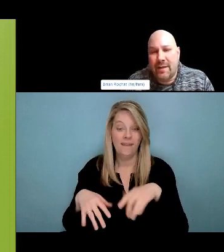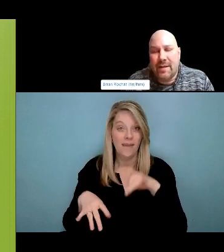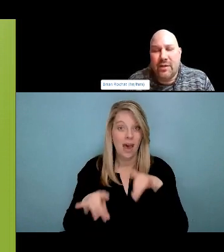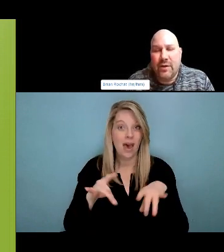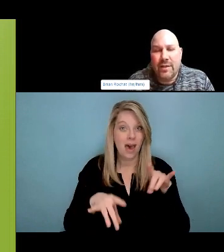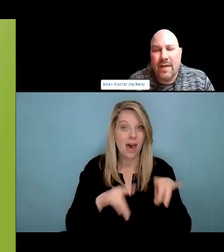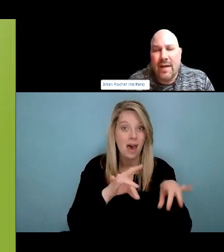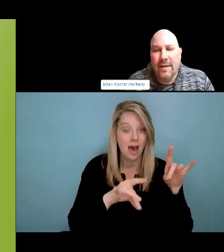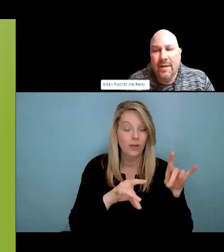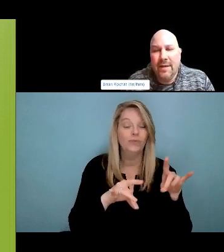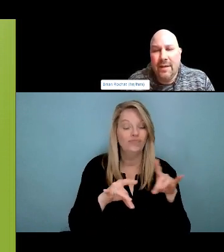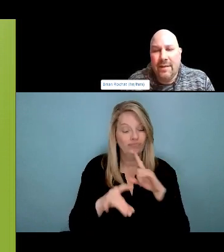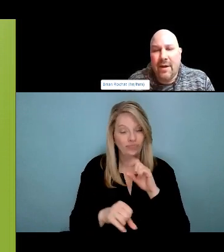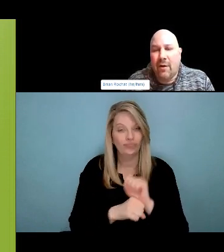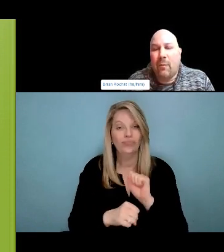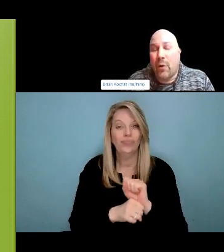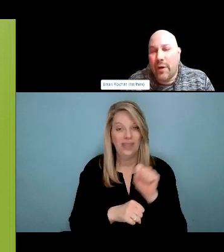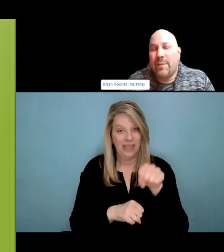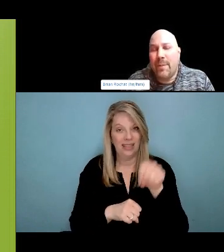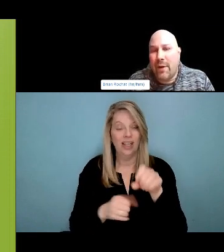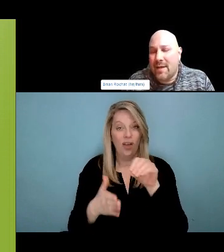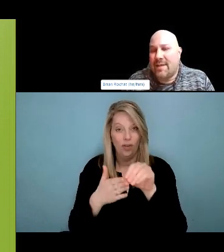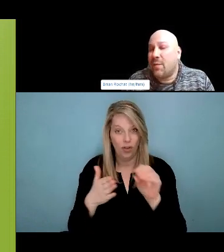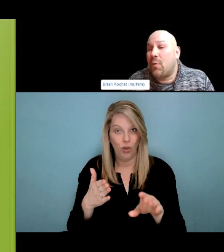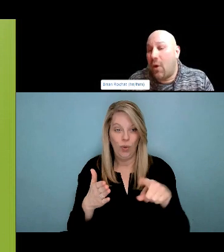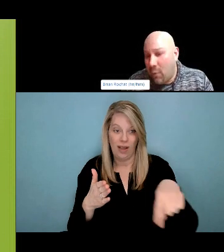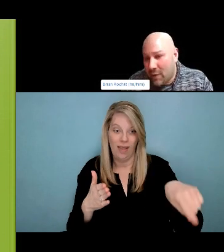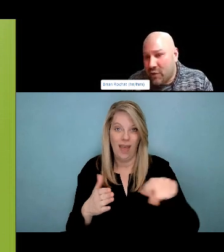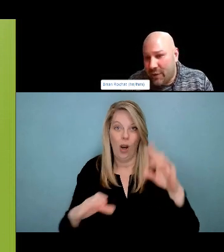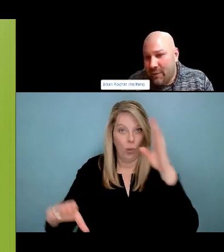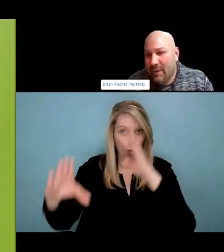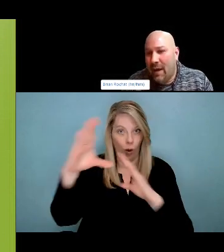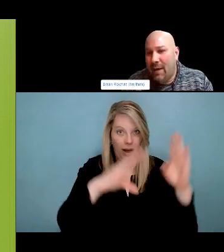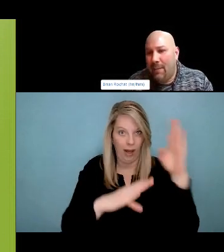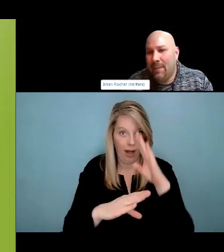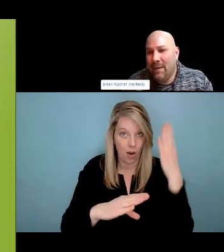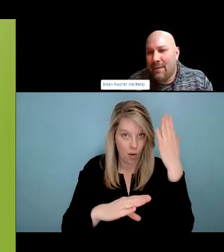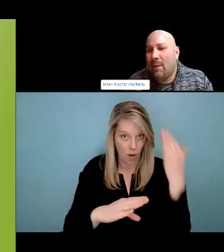violence have adverse childhood experiences or trauma or other mental health and the role